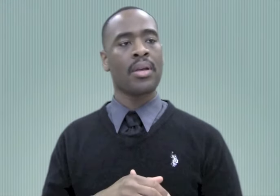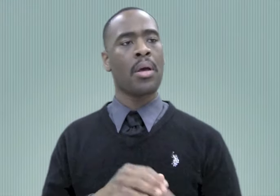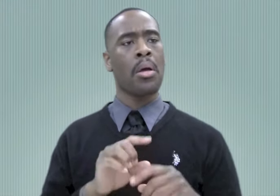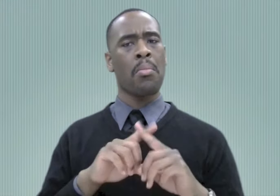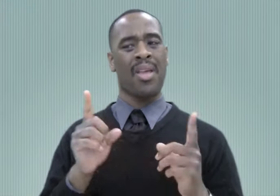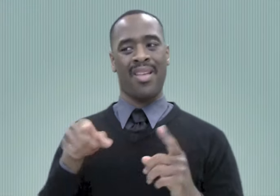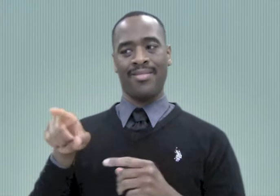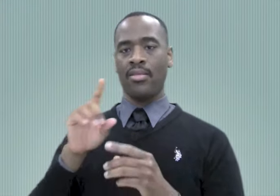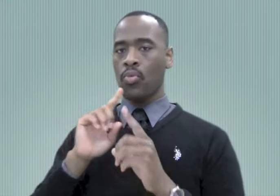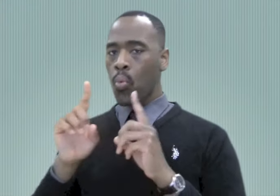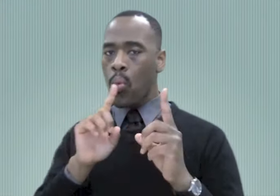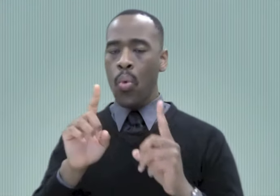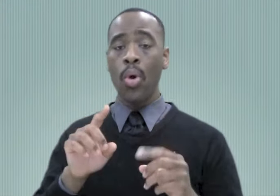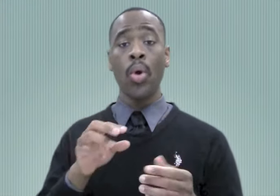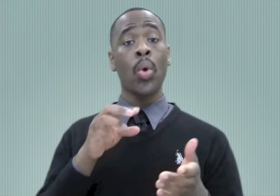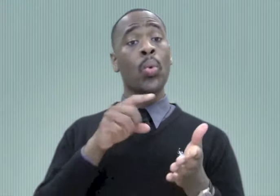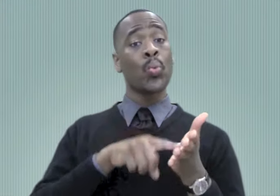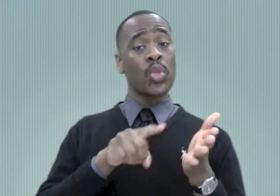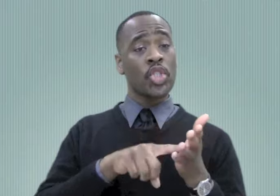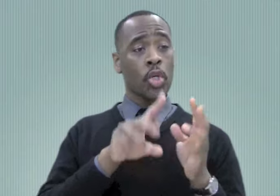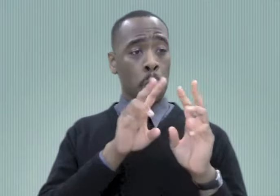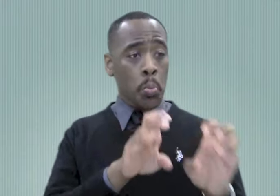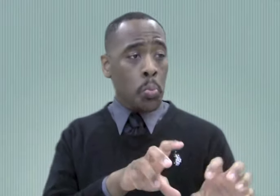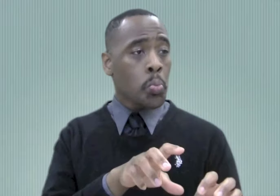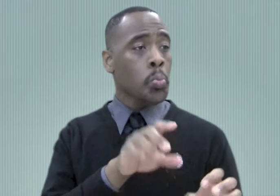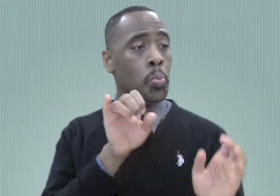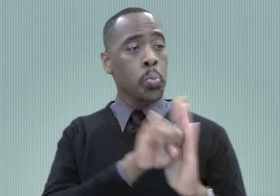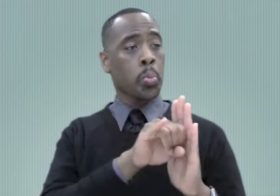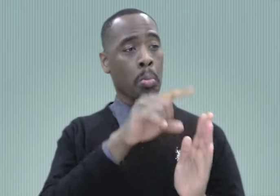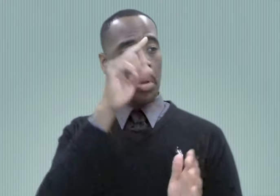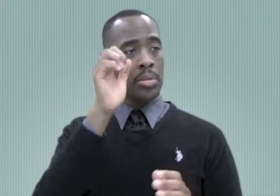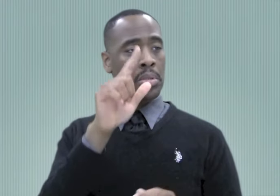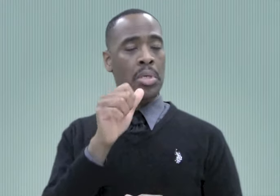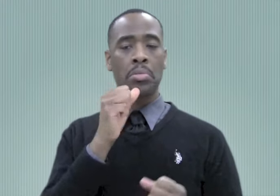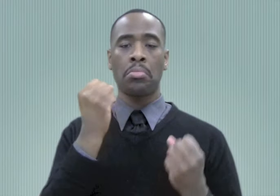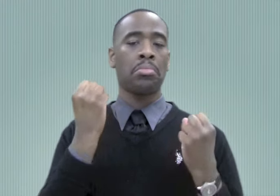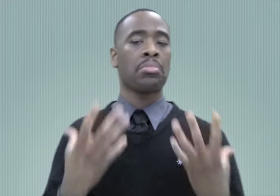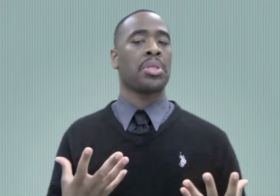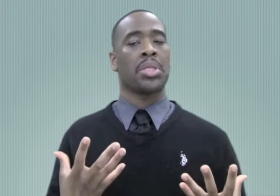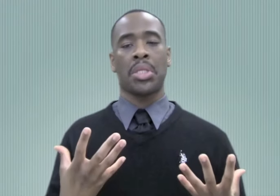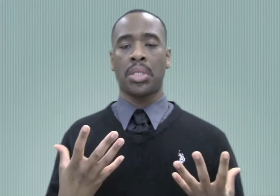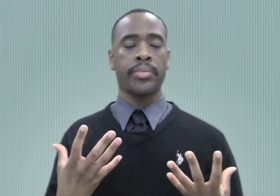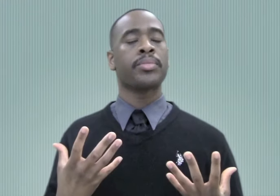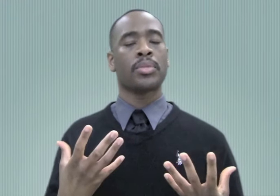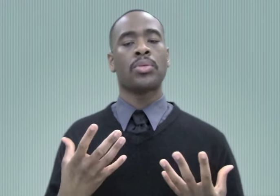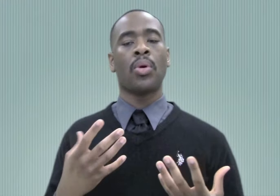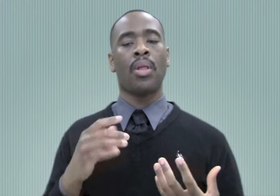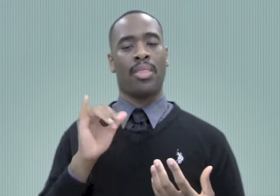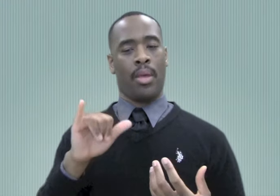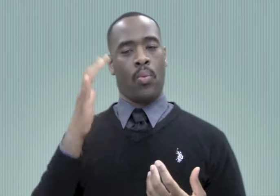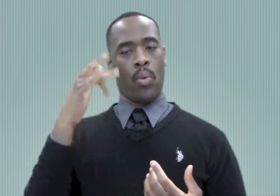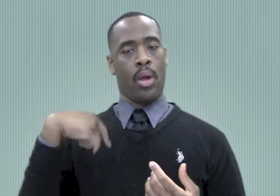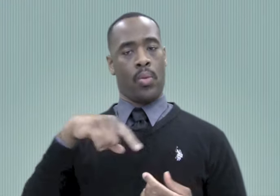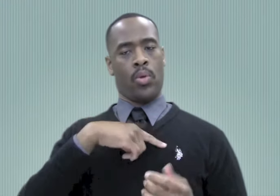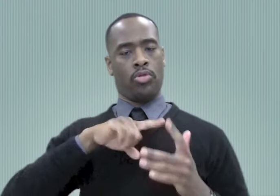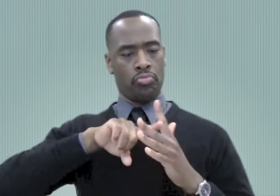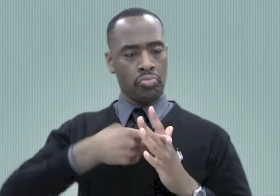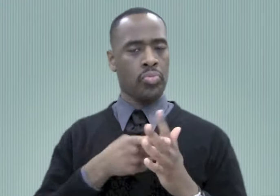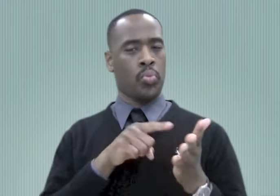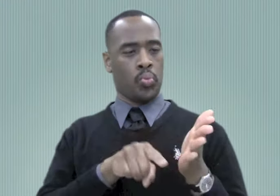are anecdotal reports from regular people. As for research on Black ASL, there aren’t many studies that identify the different forms of Black ASL. That’s one reason why my research team started our study to identify what makes